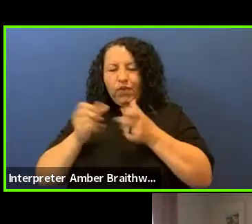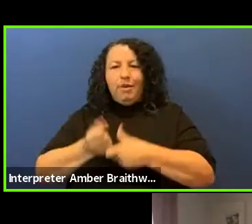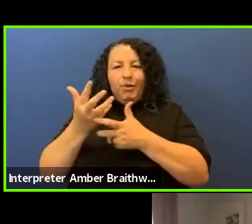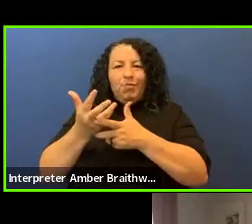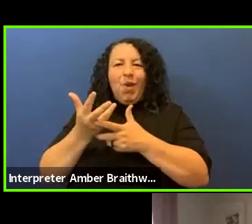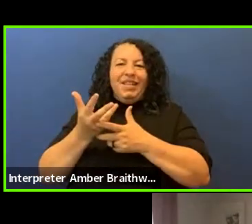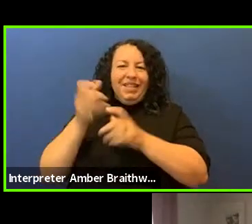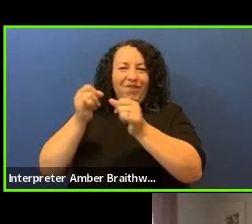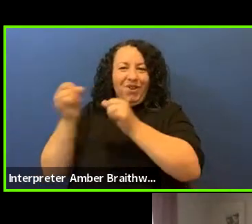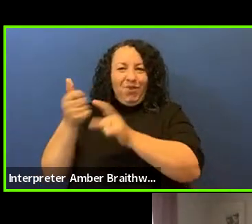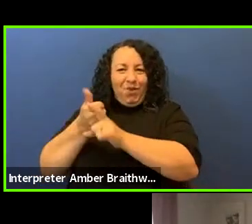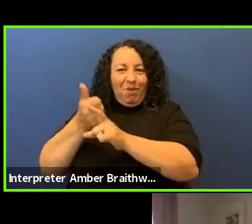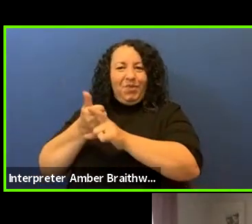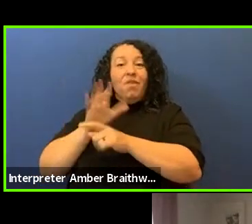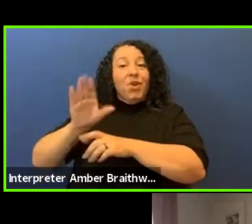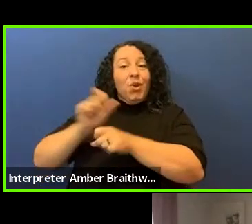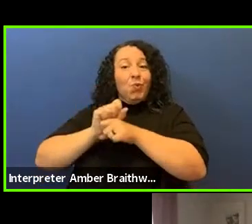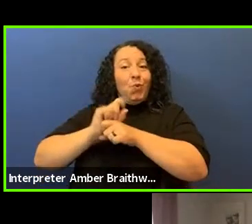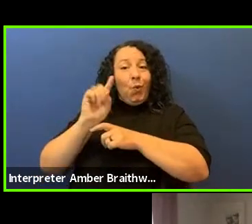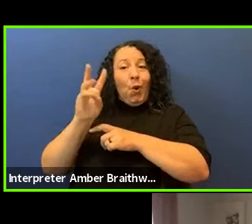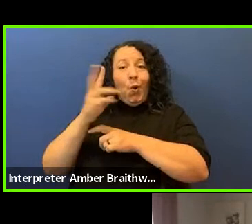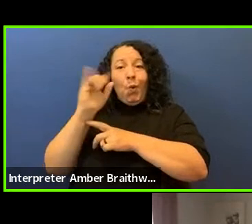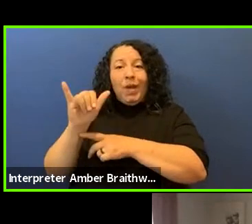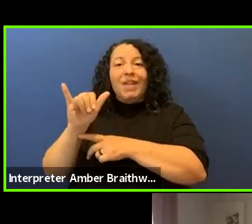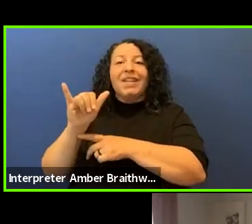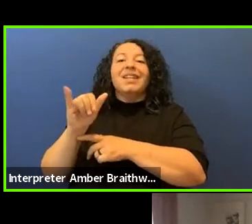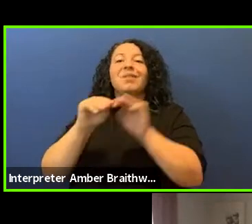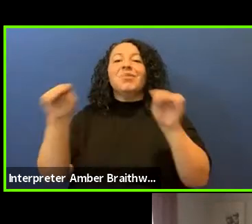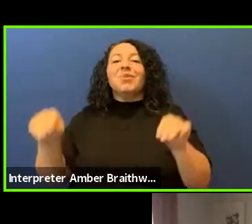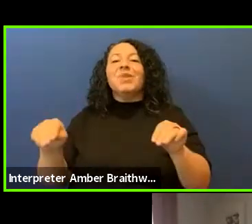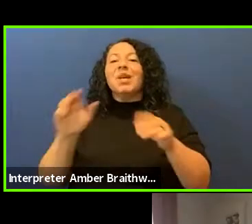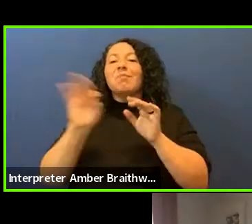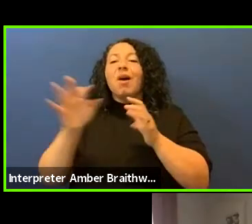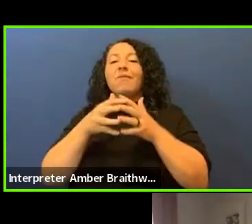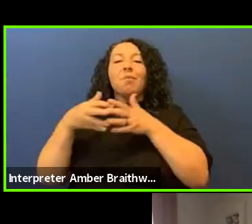collection of the Whitney Museum of American Art, at the Walker Art Collection,